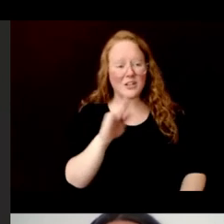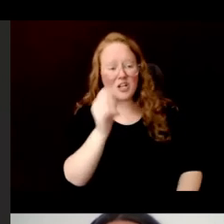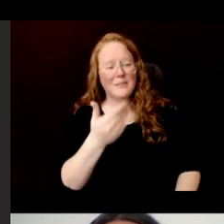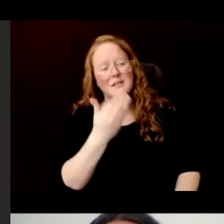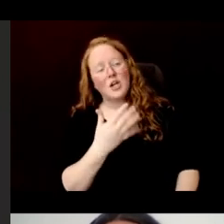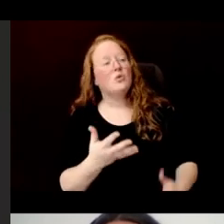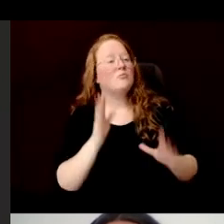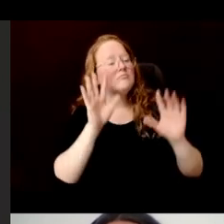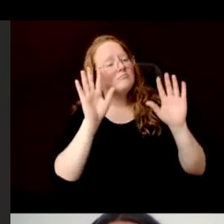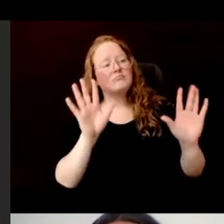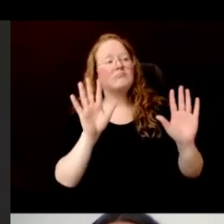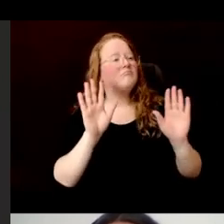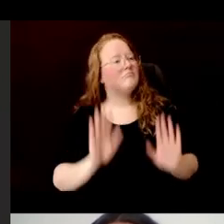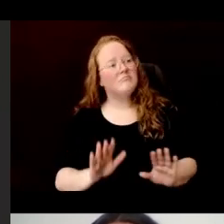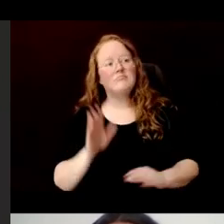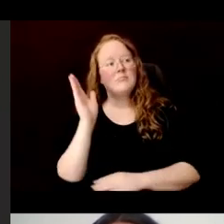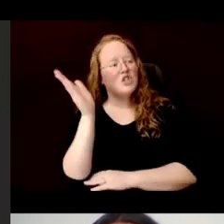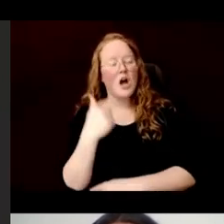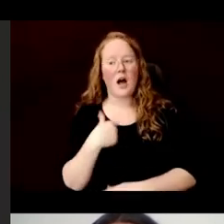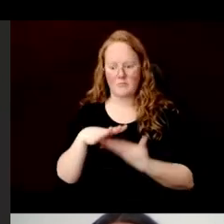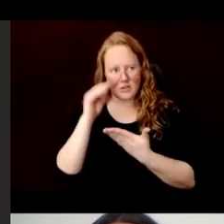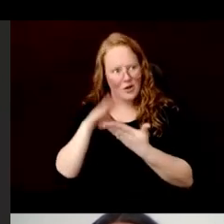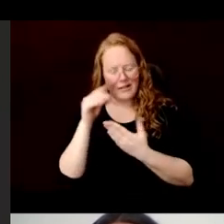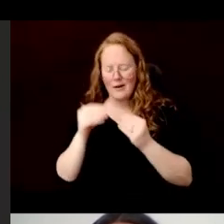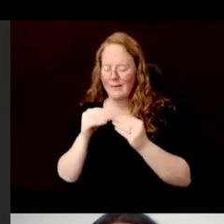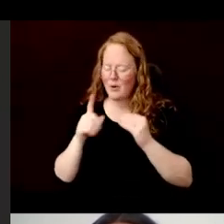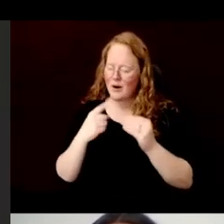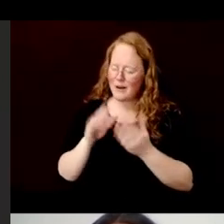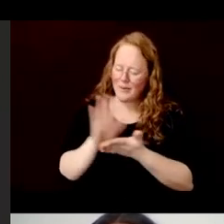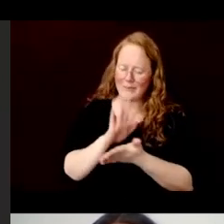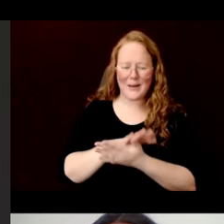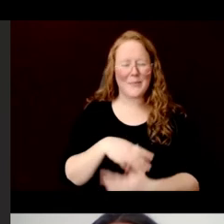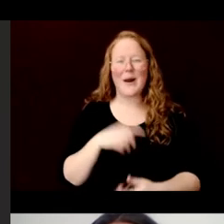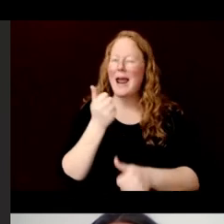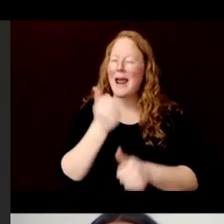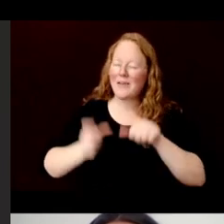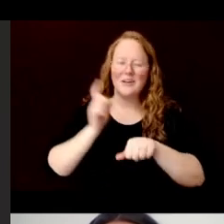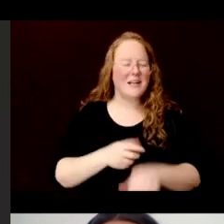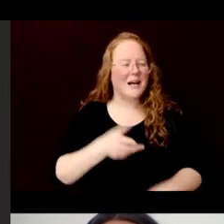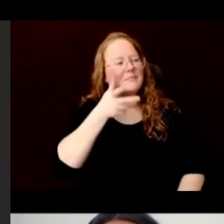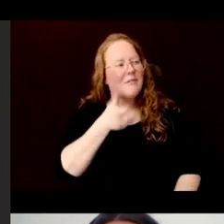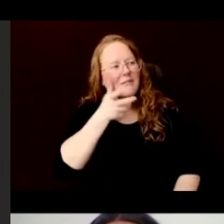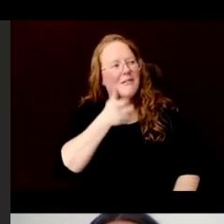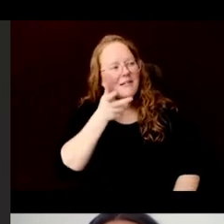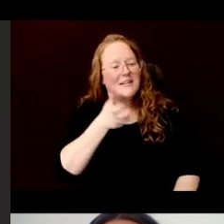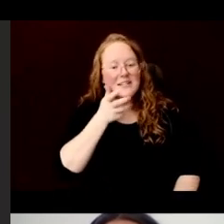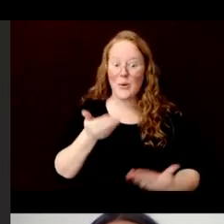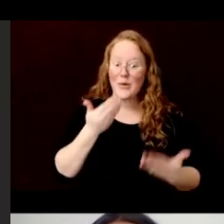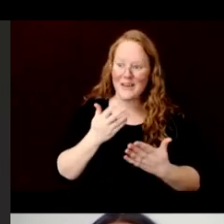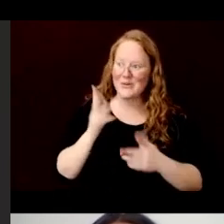It is always great--I learn more about paper each time I hear from you. Thank you for everyone who stuck with us for our long Q&A.